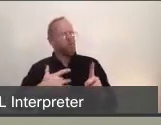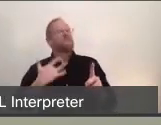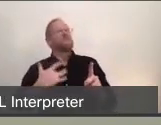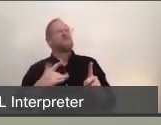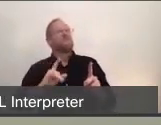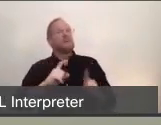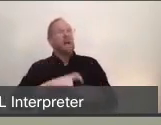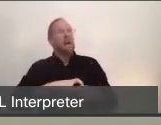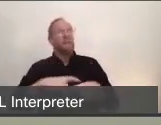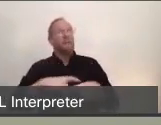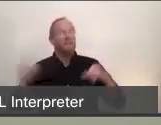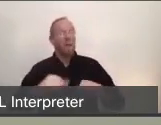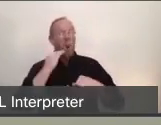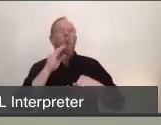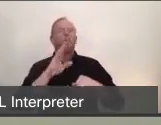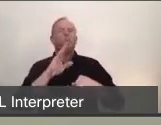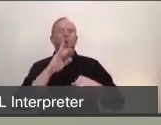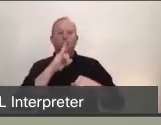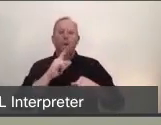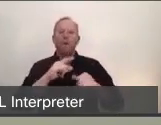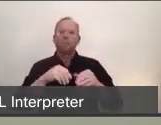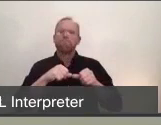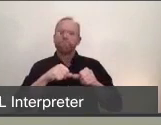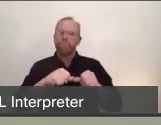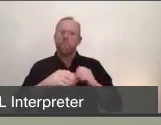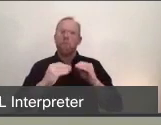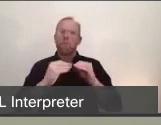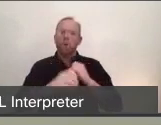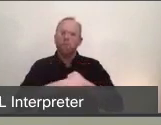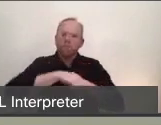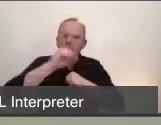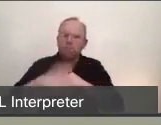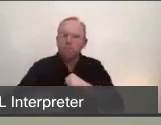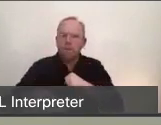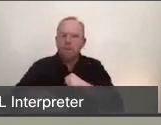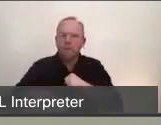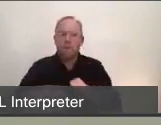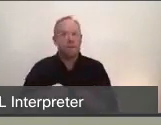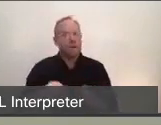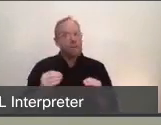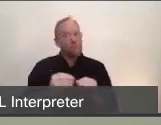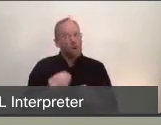and having conversations that are with science emerging every day, honestly. Unfortunately, we are seeing